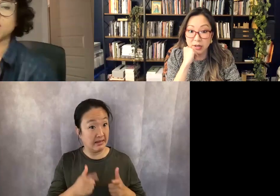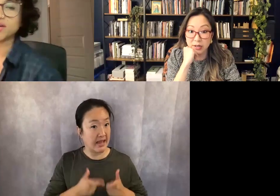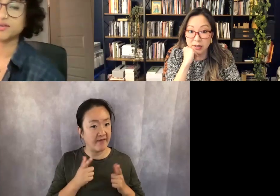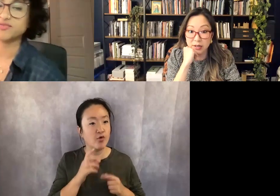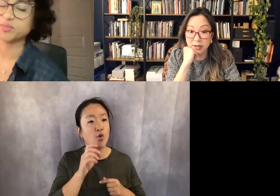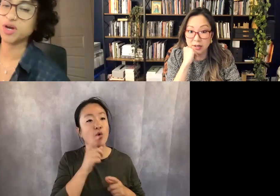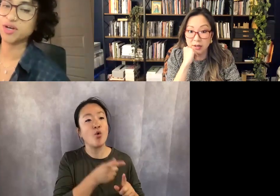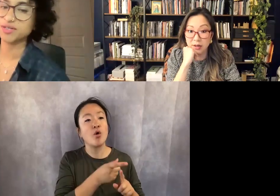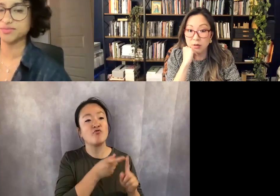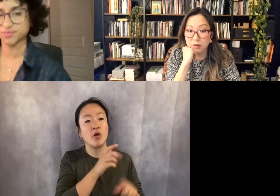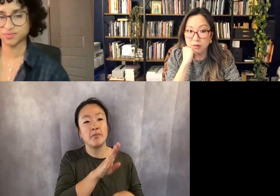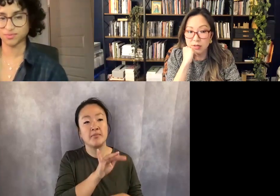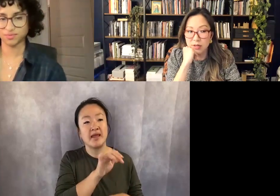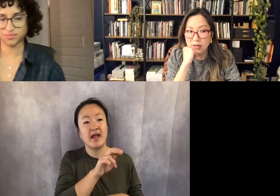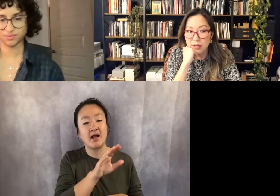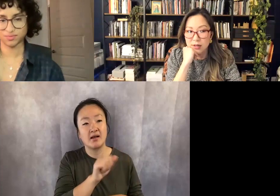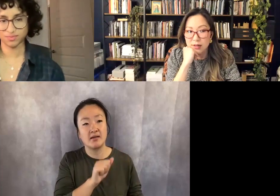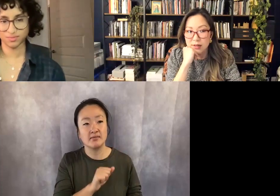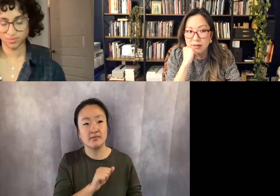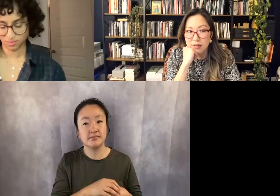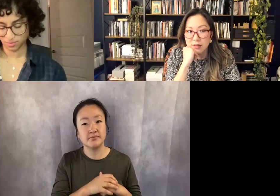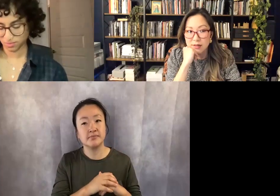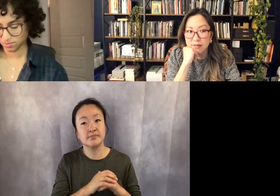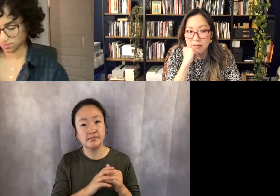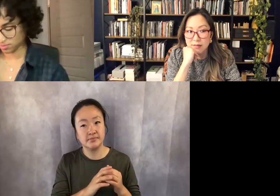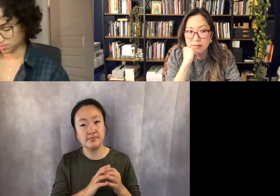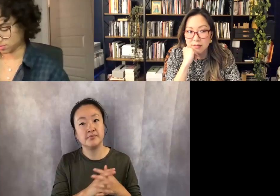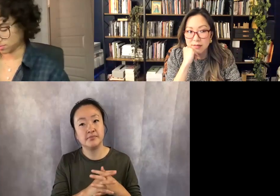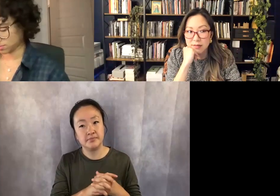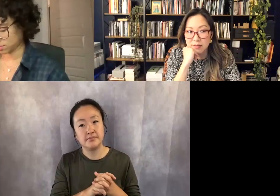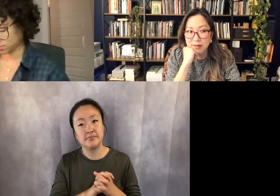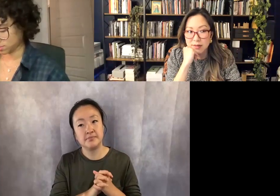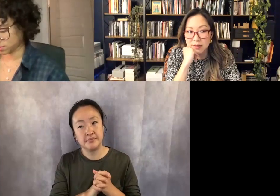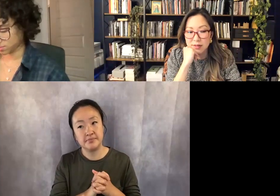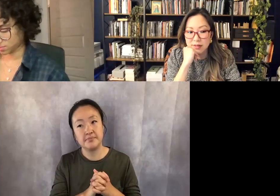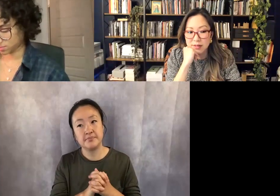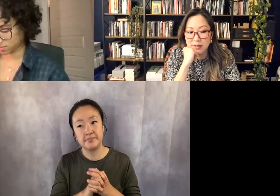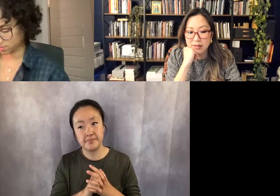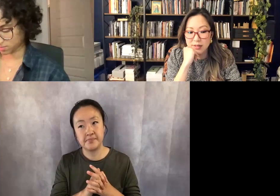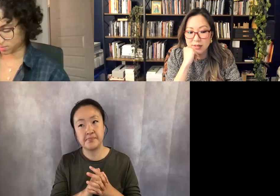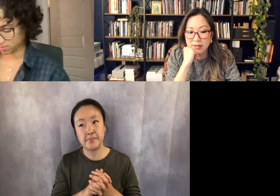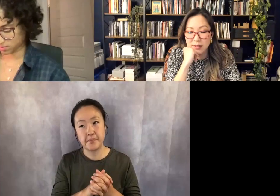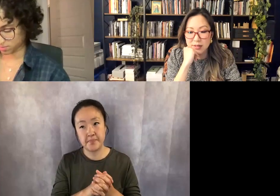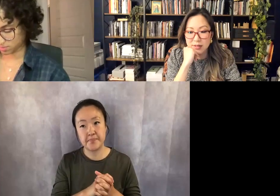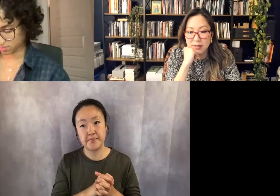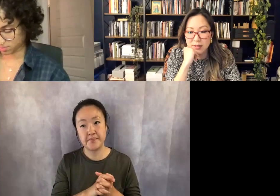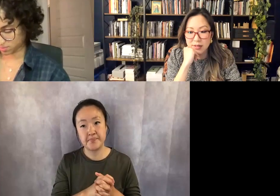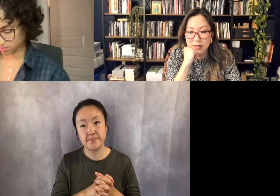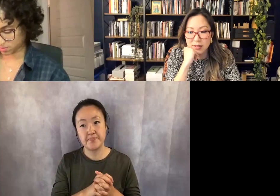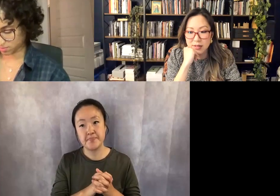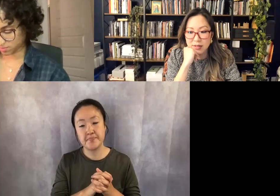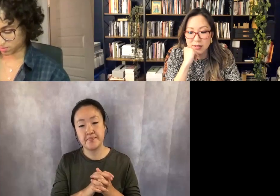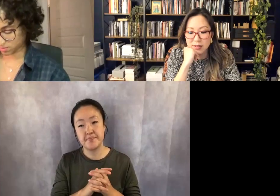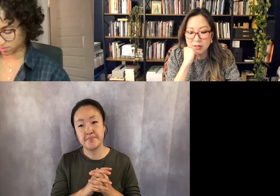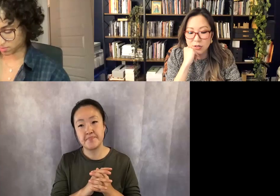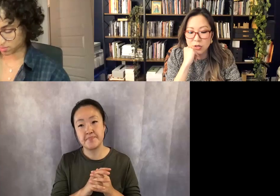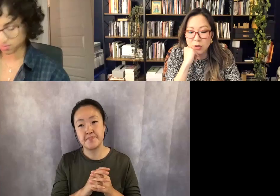In Bianca, from Bianca.